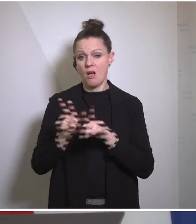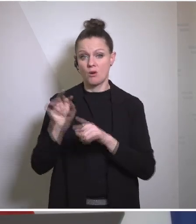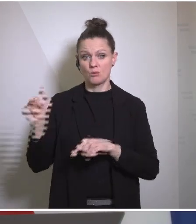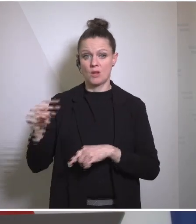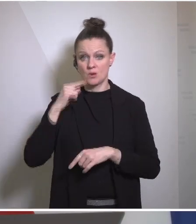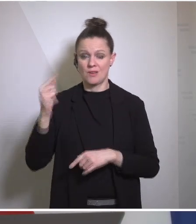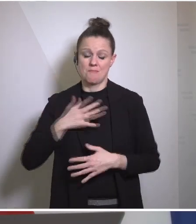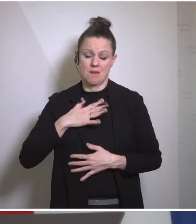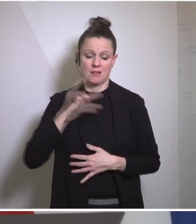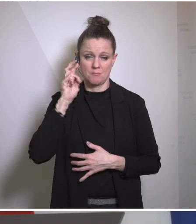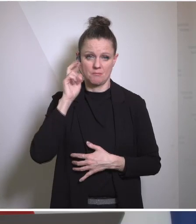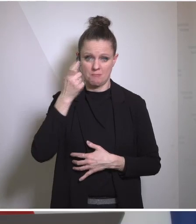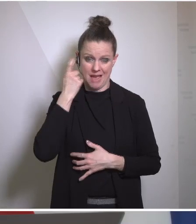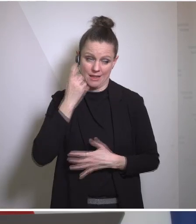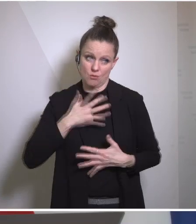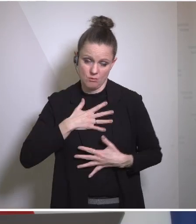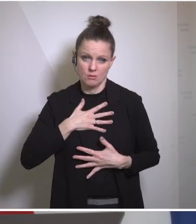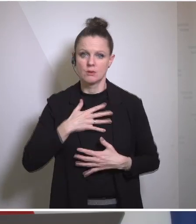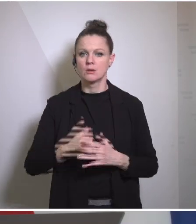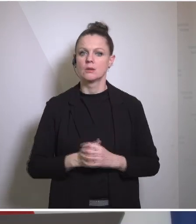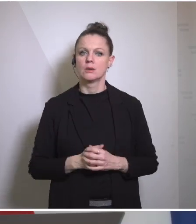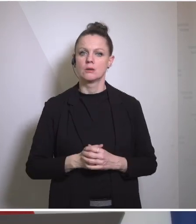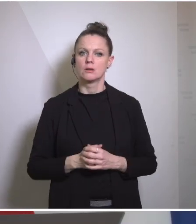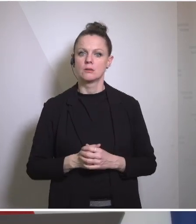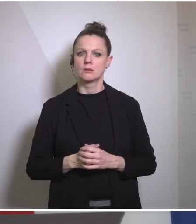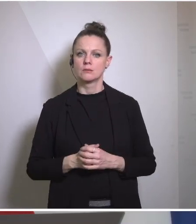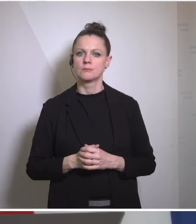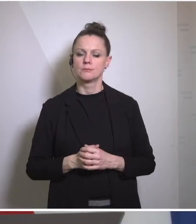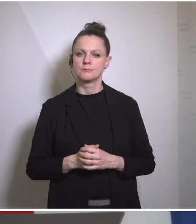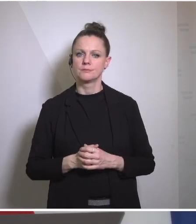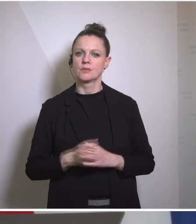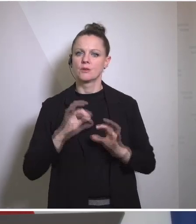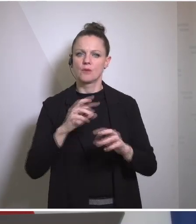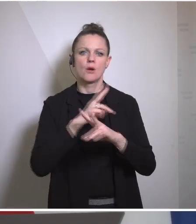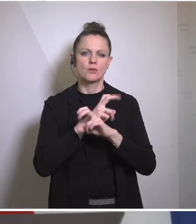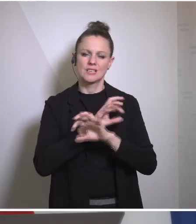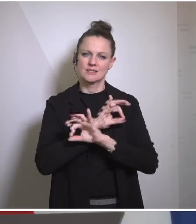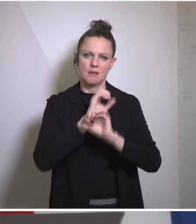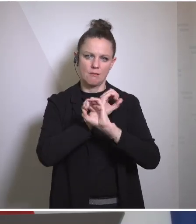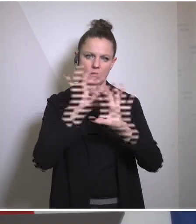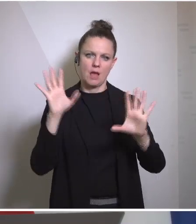perspective as a Foreign Minister of Austria, it's very clear and there's no doubt and cannot